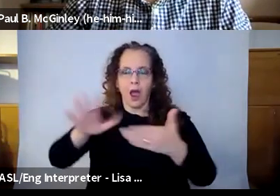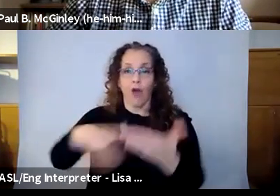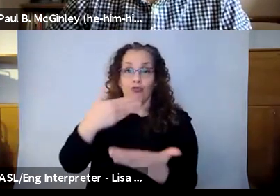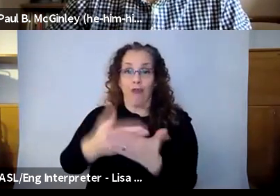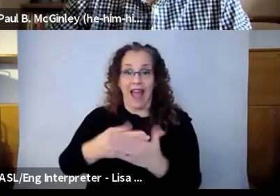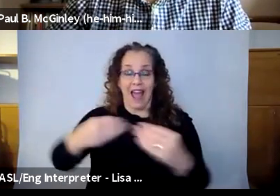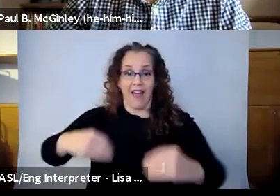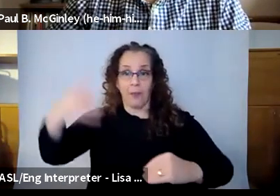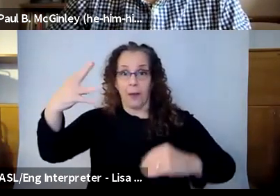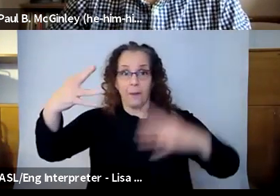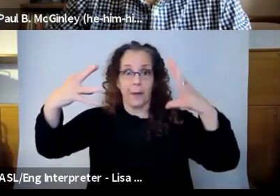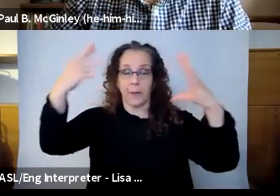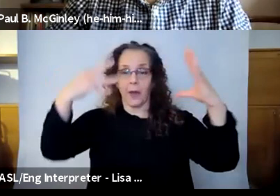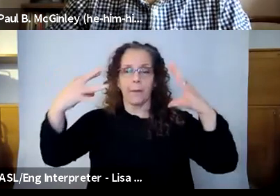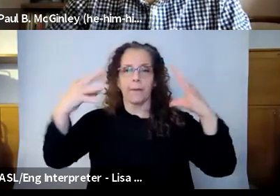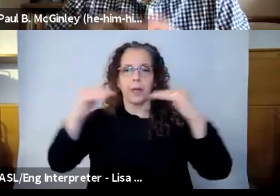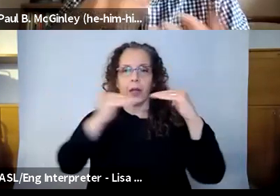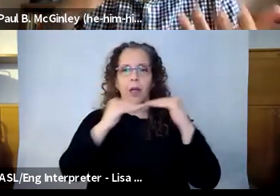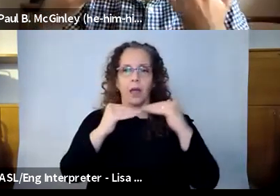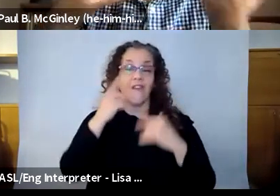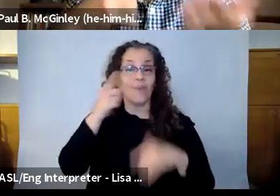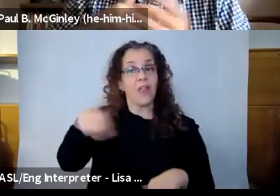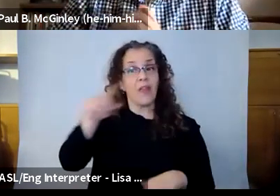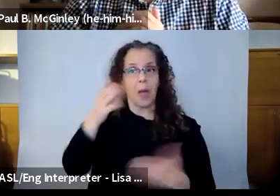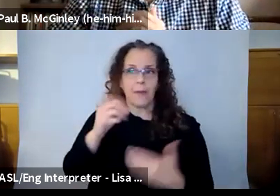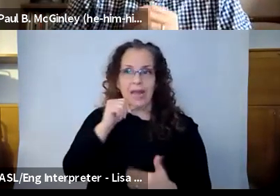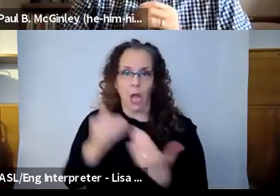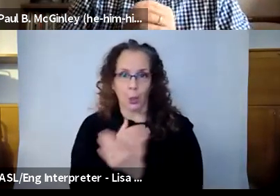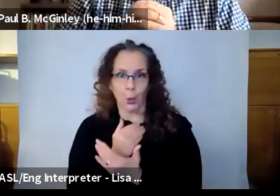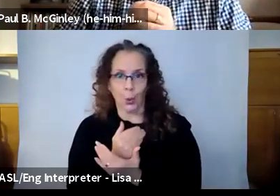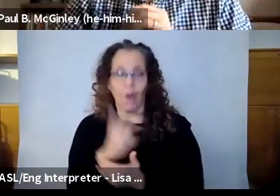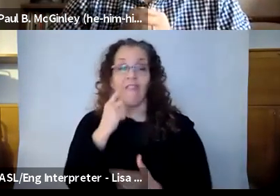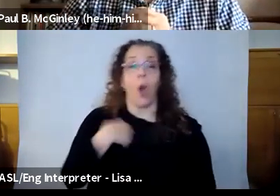new, for them maybe not so, right? But in terms of having to